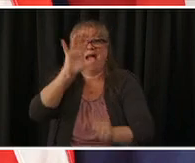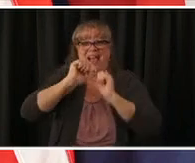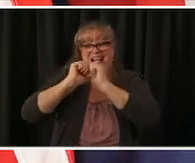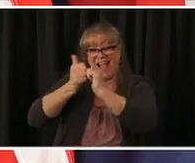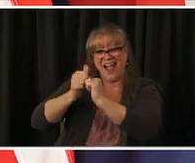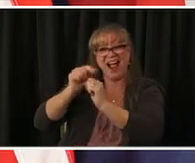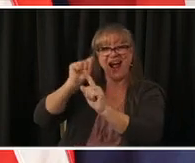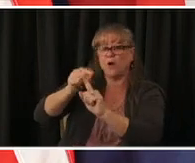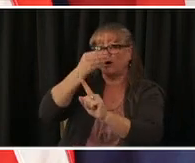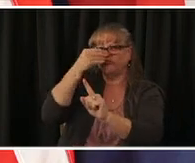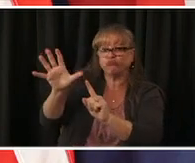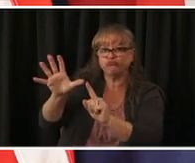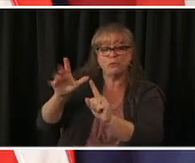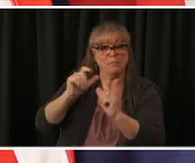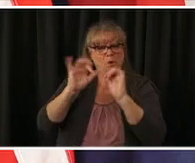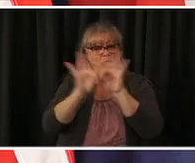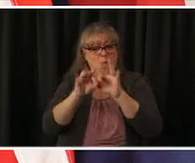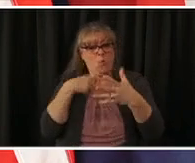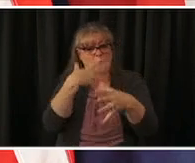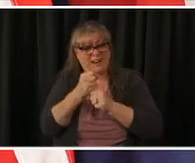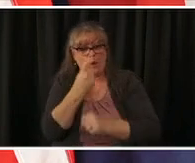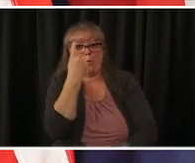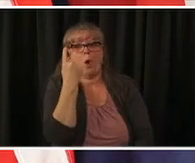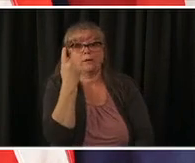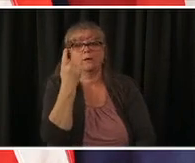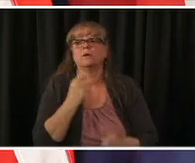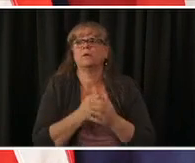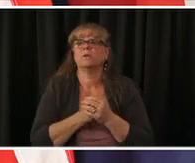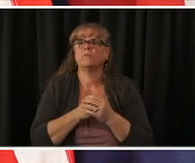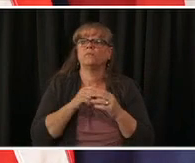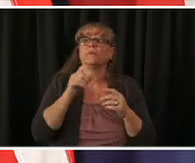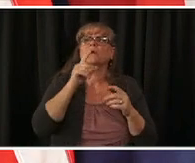mobile mobile vaccination clinics that we'll be making available to the people of colorado as well